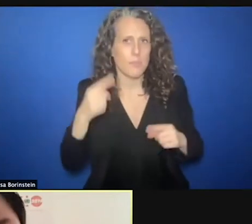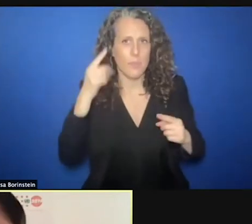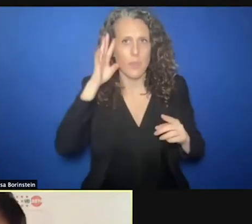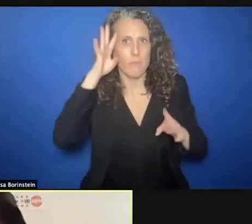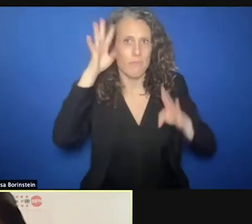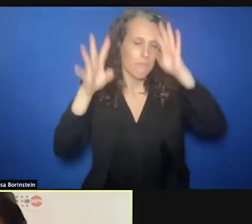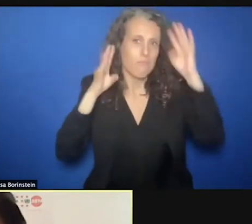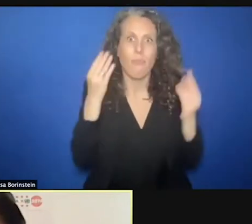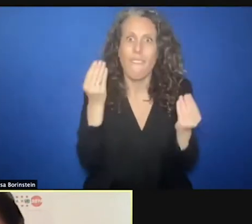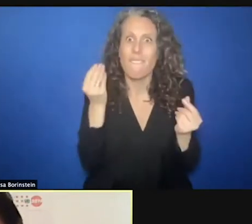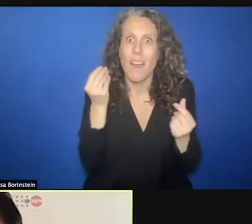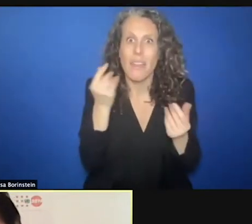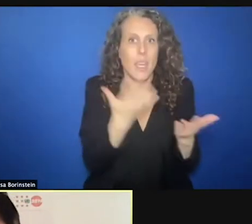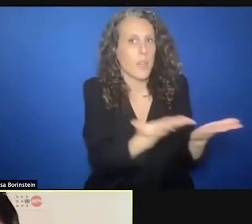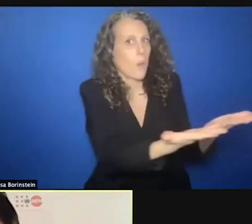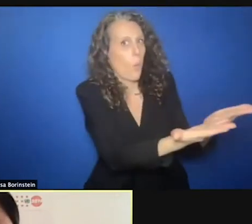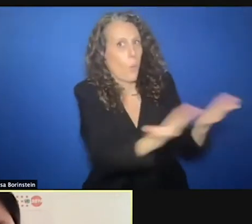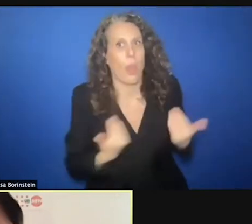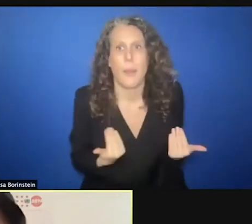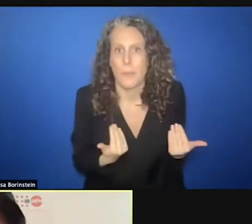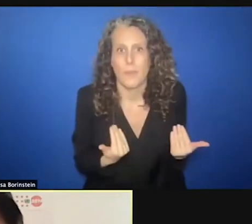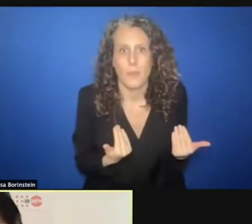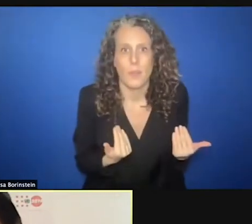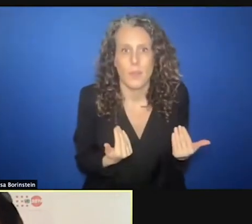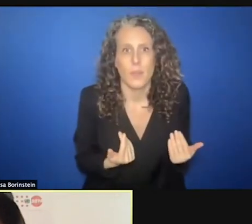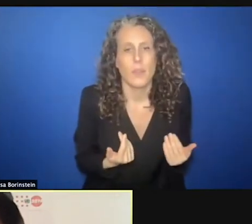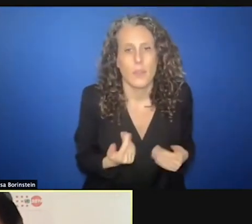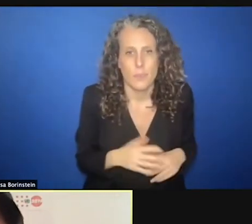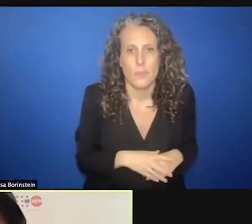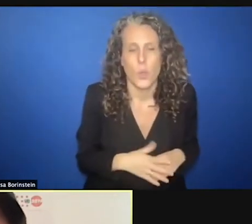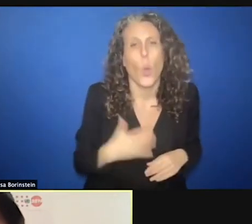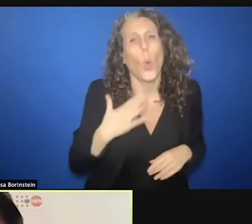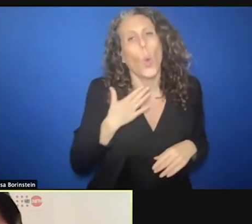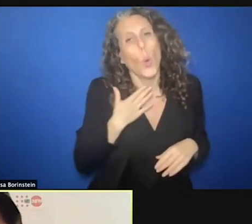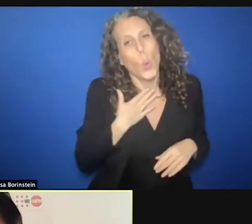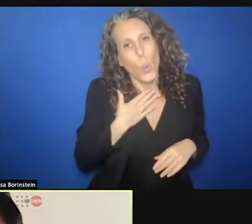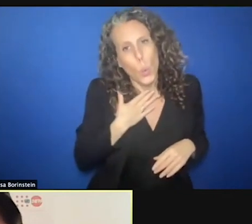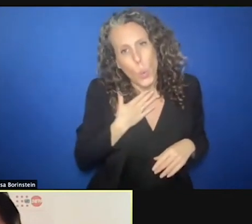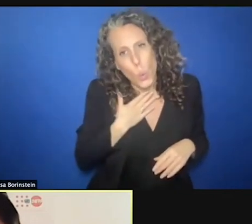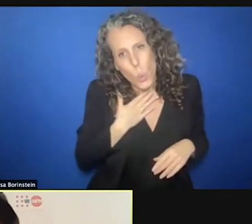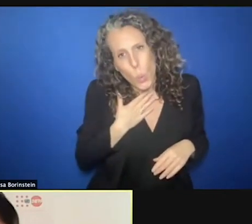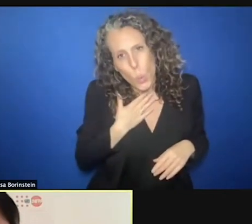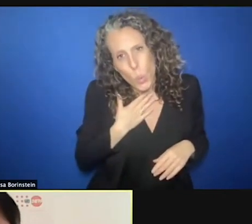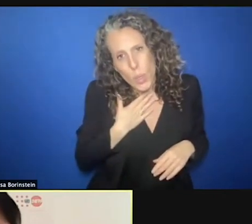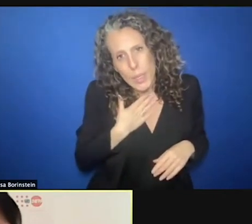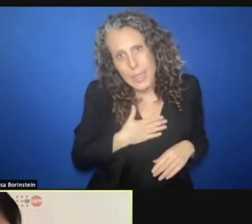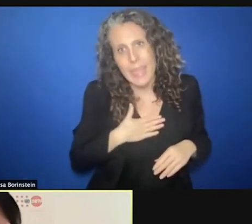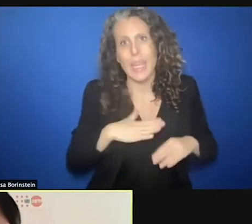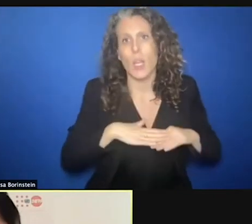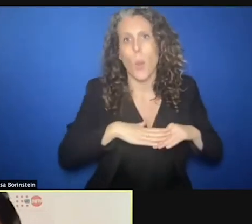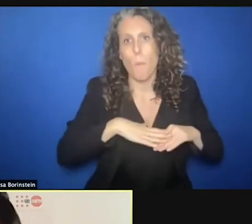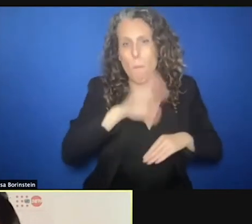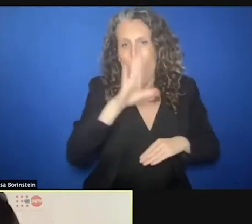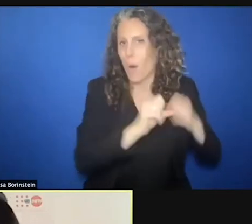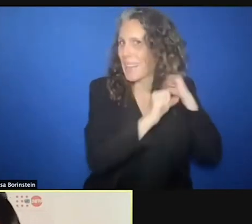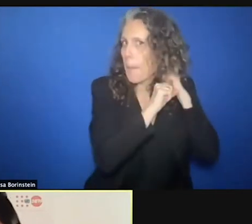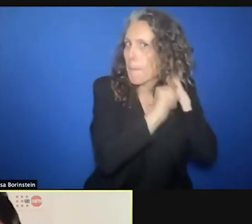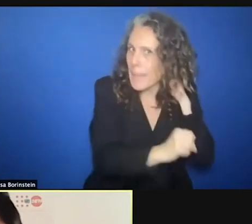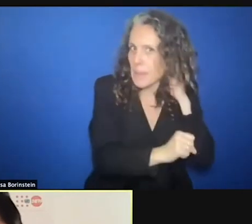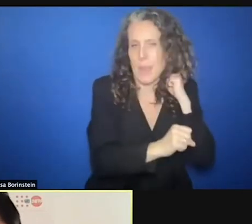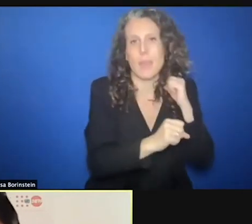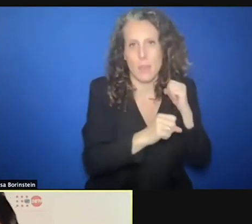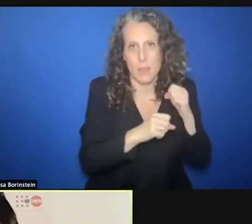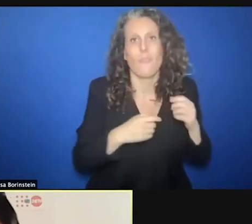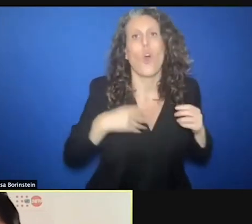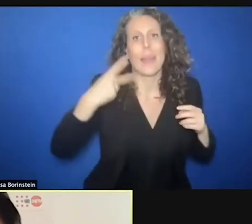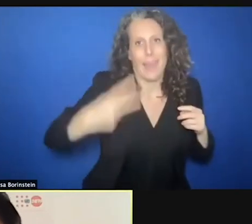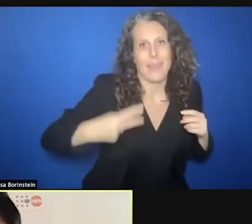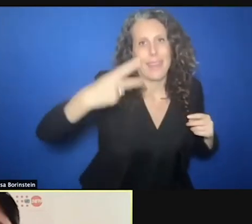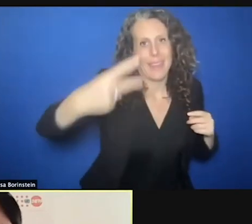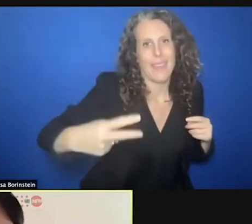very welcome. We do need more sustained commitment for our fundamental change and